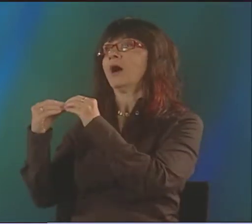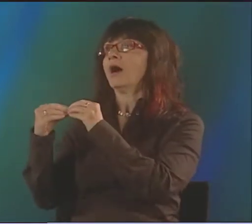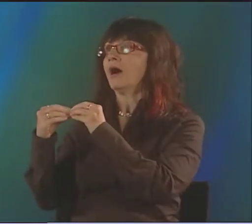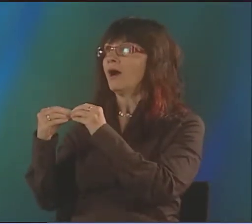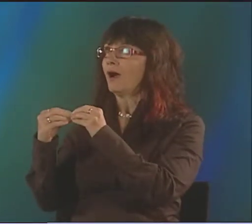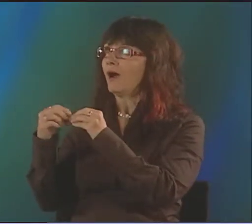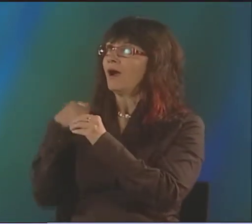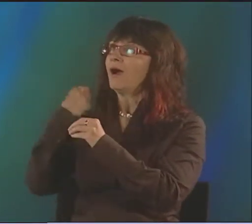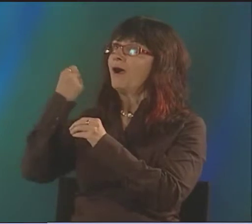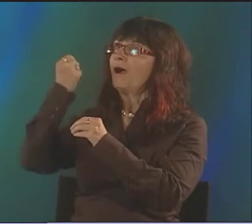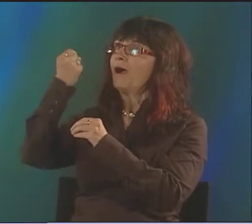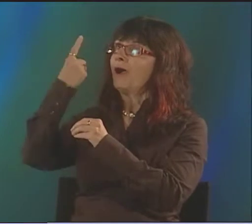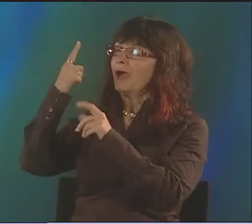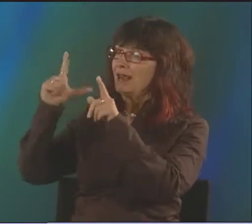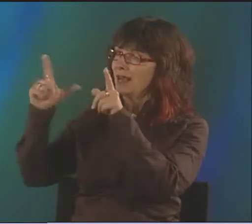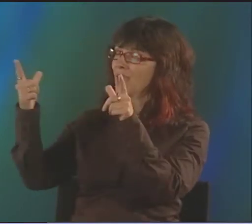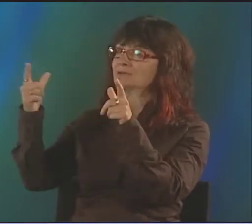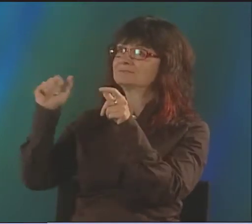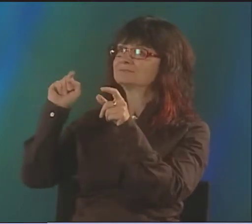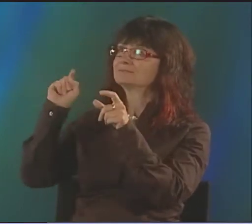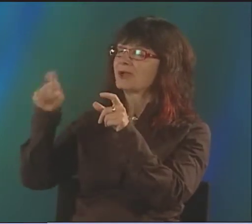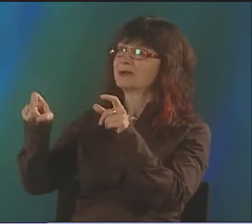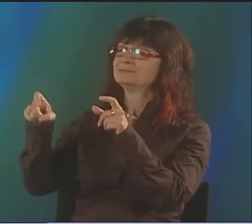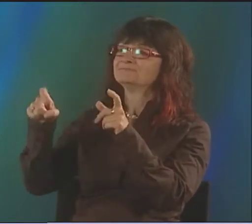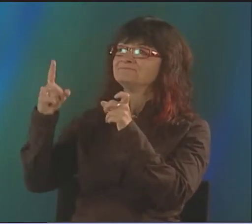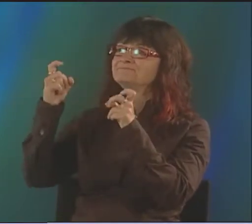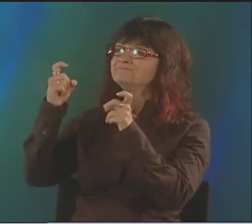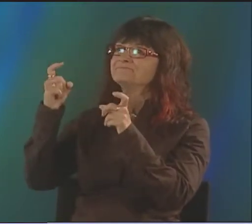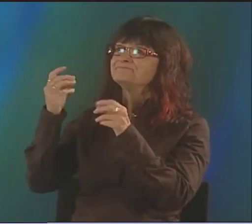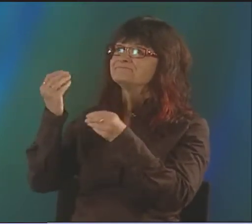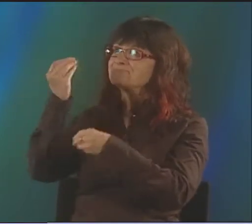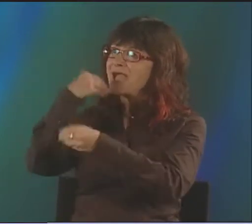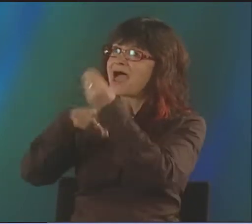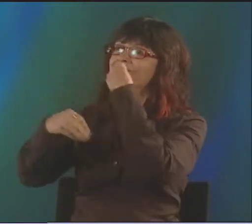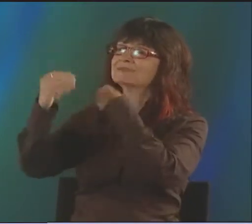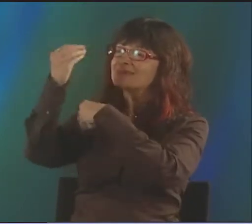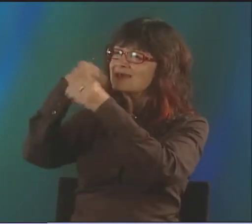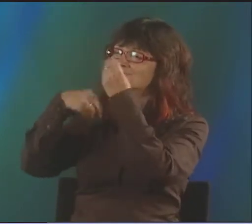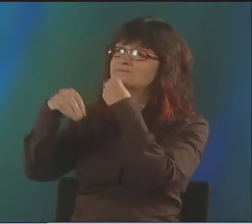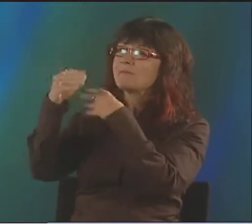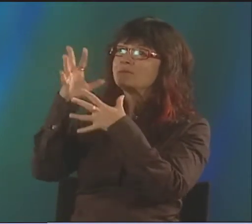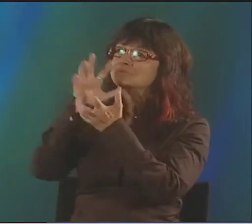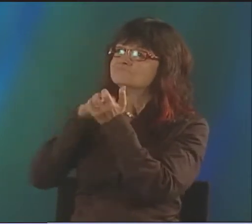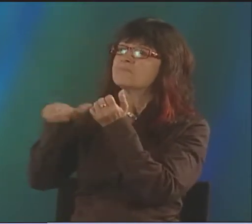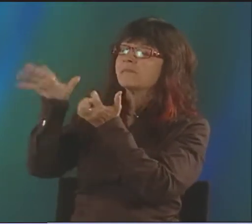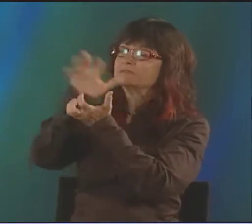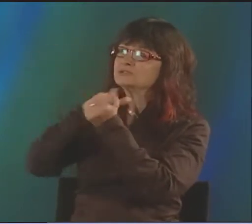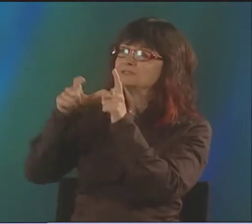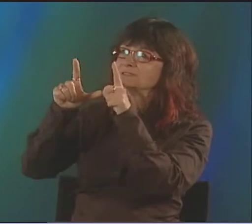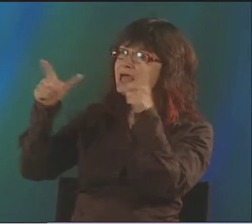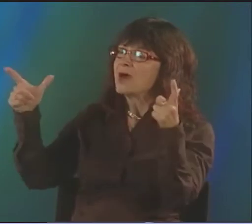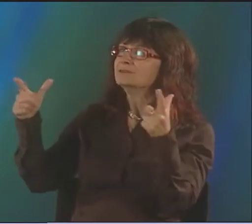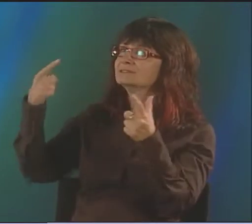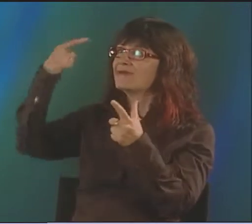NOW, OF COURSE, I HAVE. BUT THE THING THAT I UNDERSTAND FROM ALL THIS IS THAT WHEN YOU ACQUIRE A LANGUAGE,